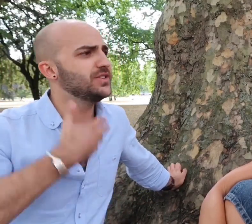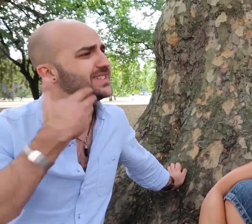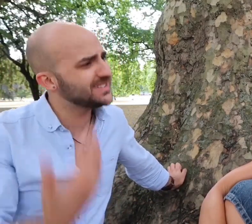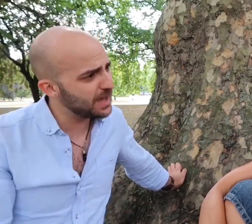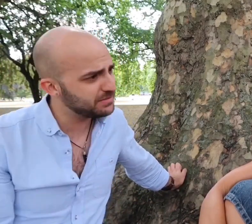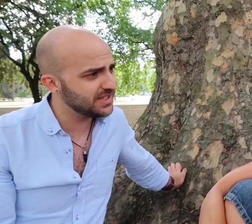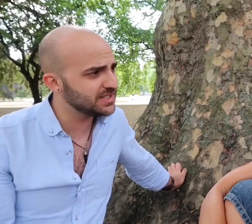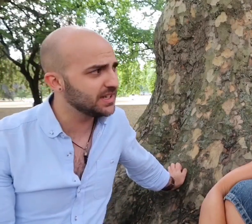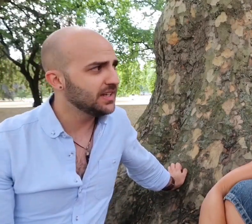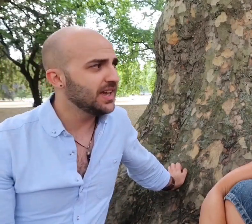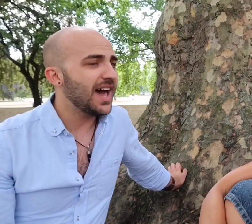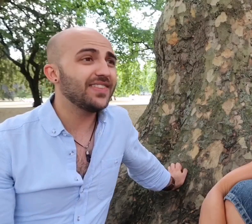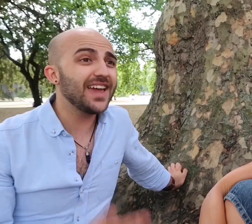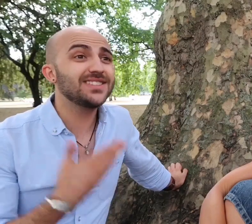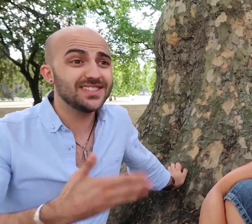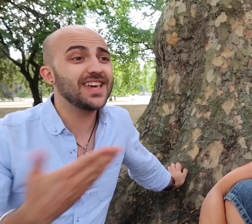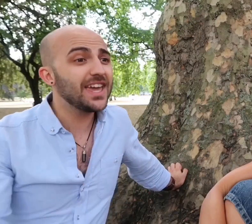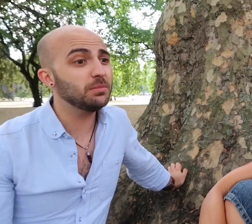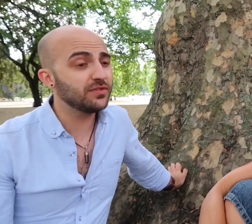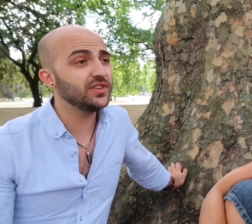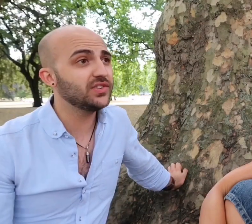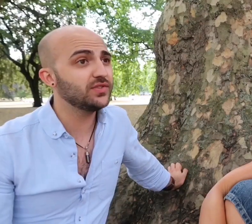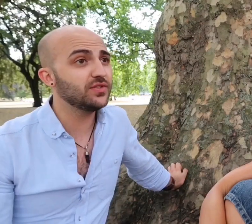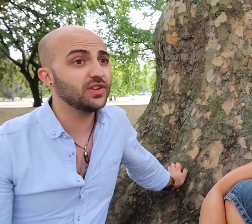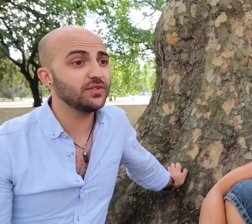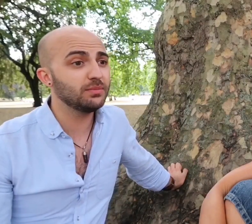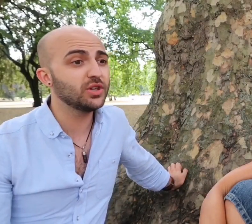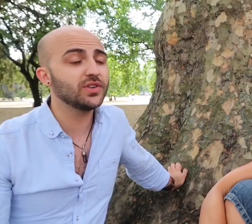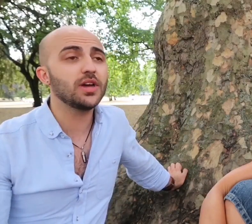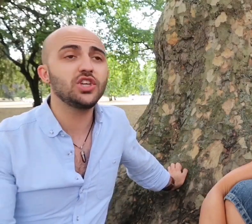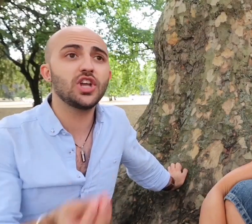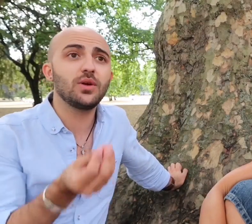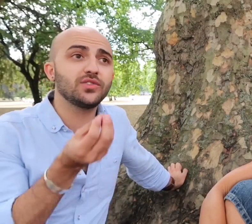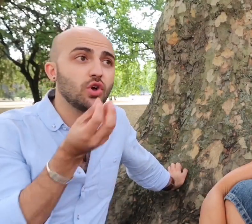more it's accepted and that is the same for this, because you know,